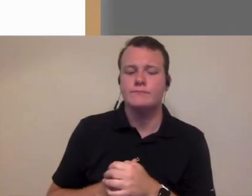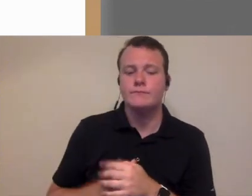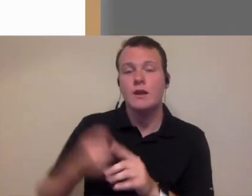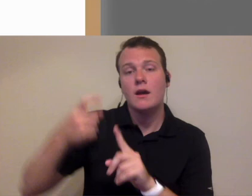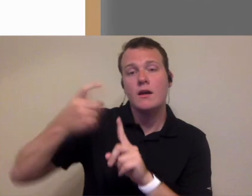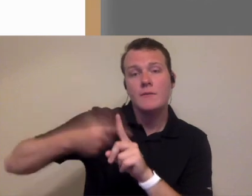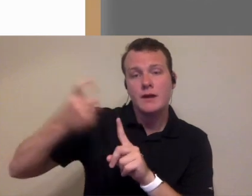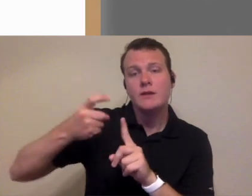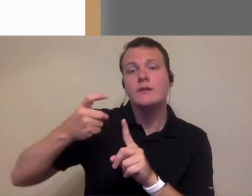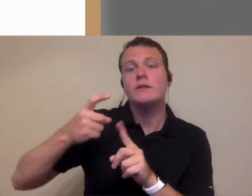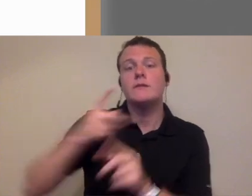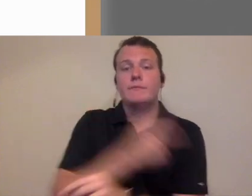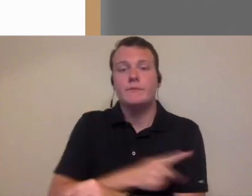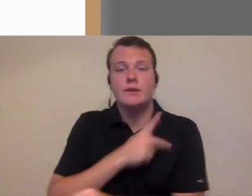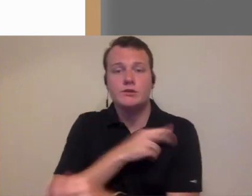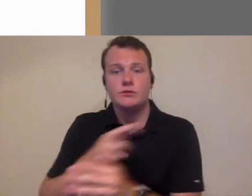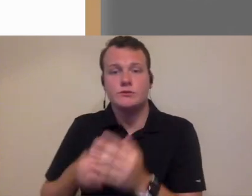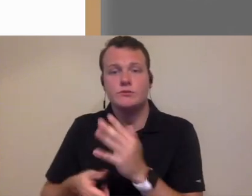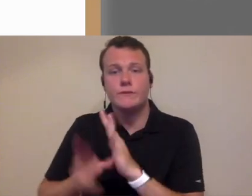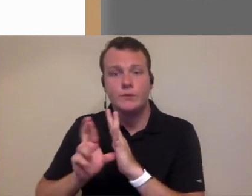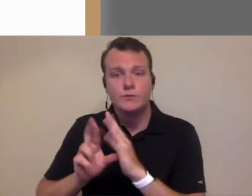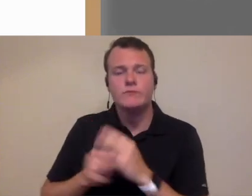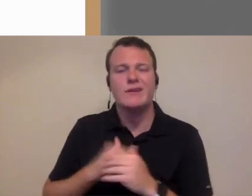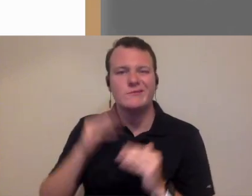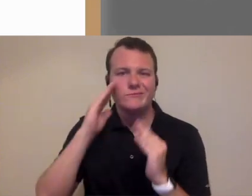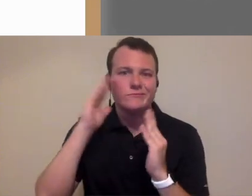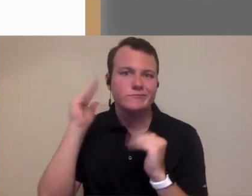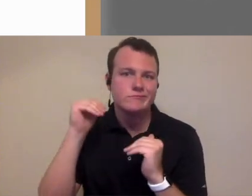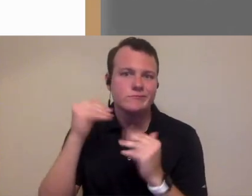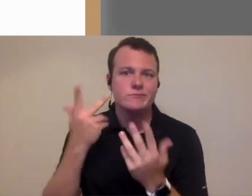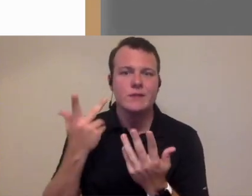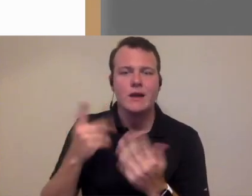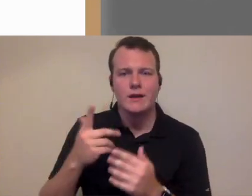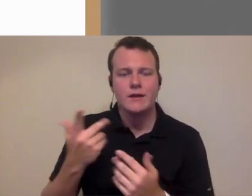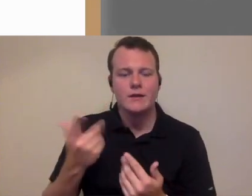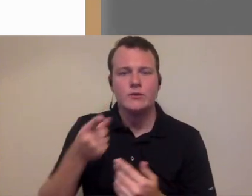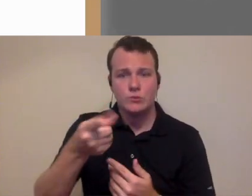points you can have automated patient reviews I suspect in you know I believe